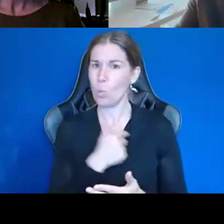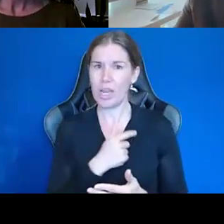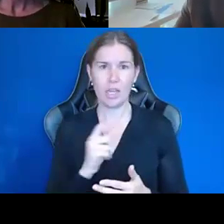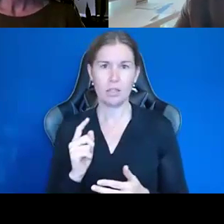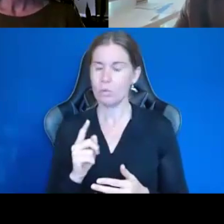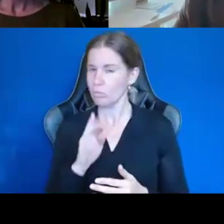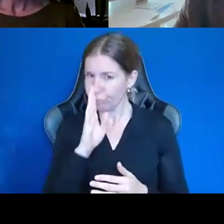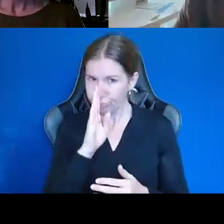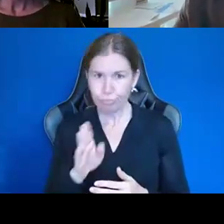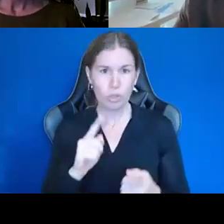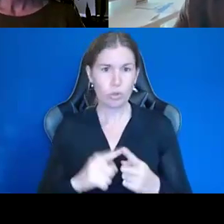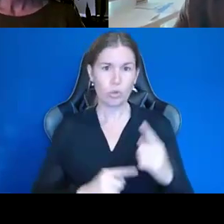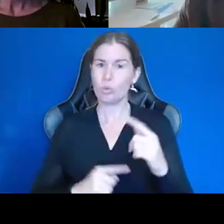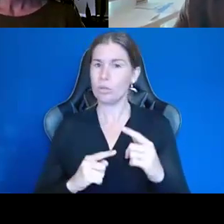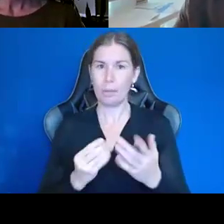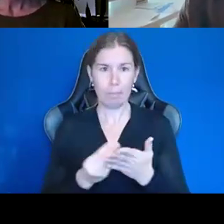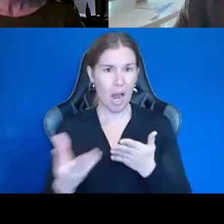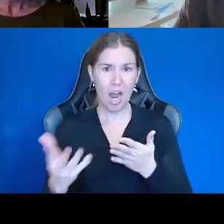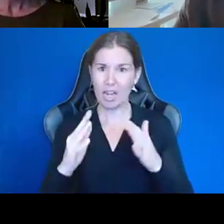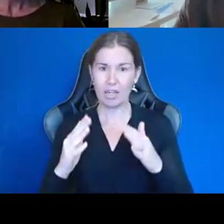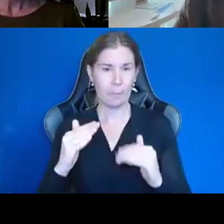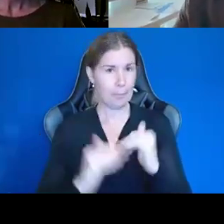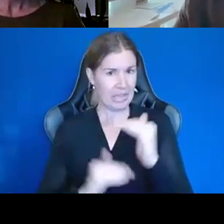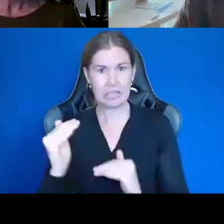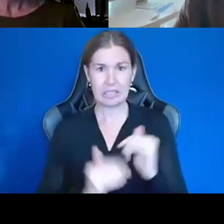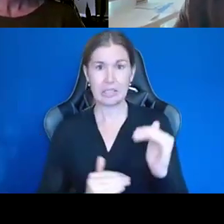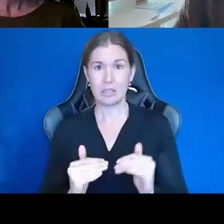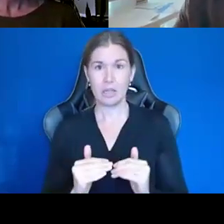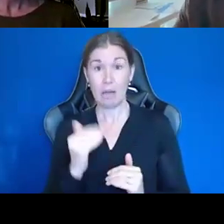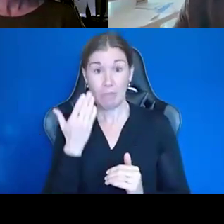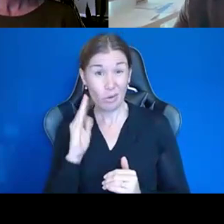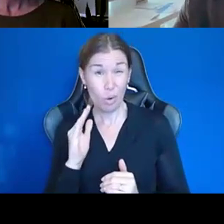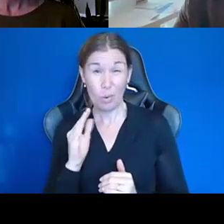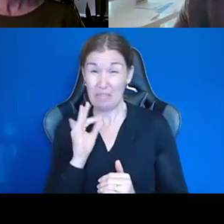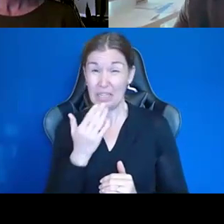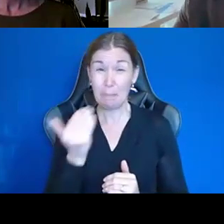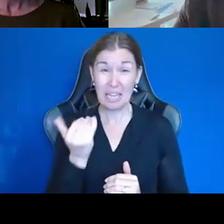I don't think that that's always the best idea or if that's what everyone else is doing.